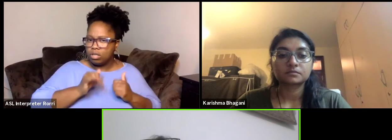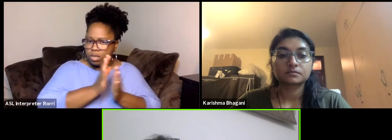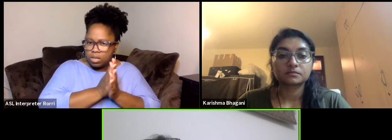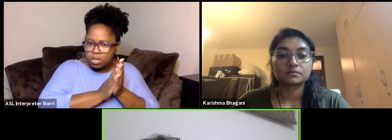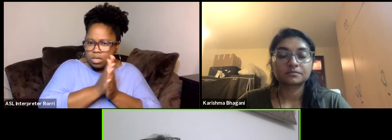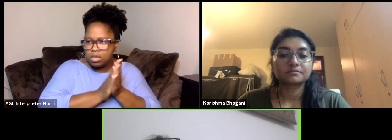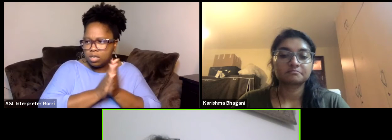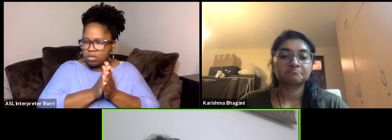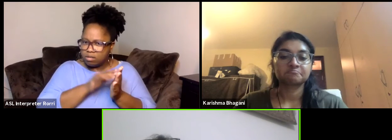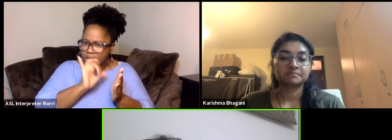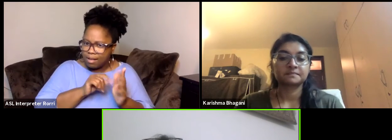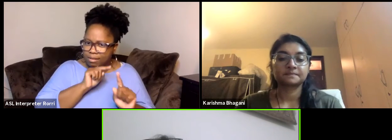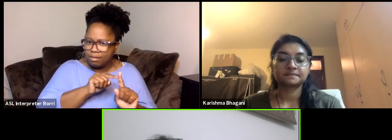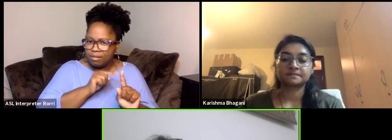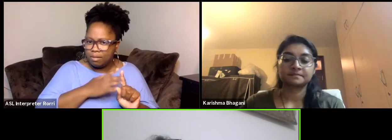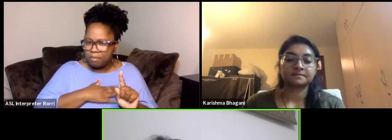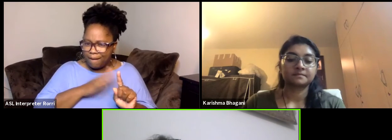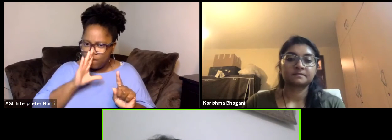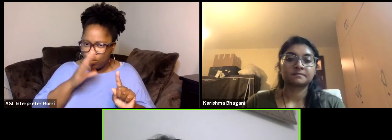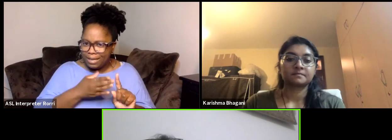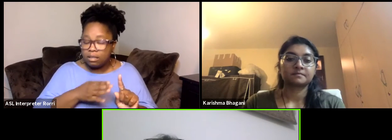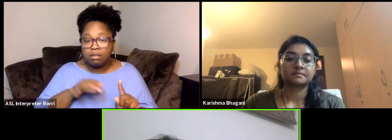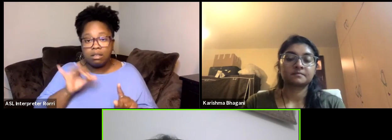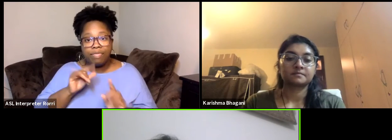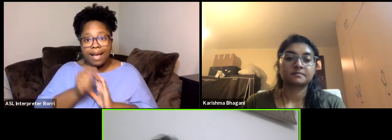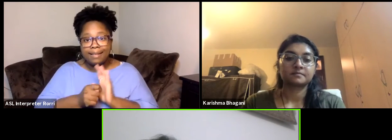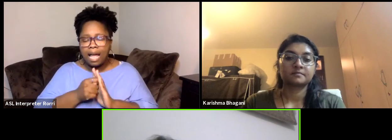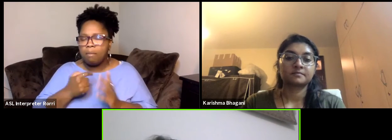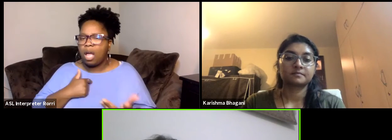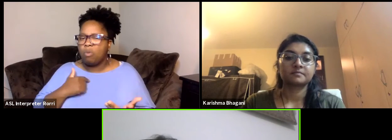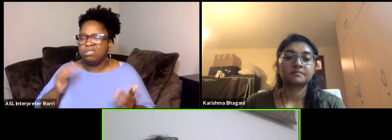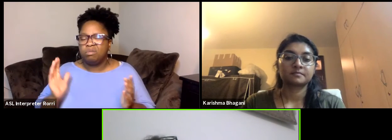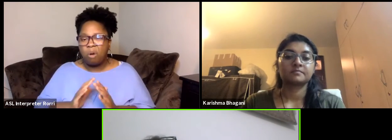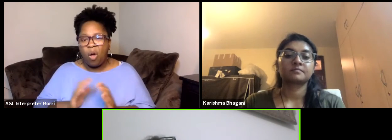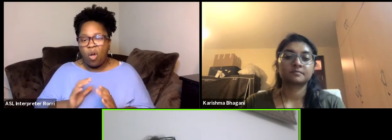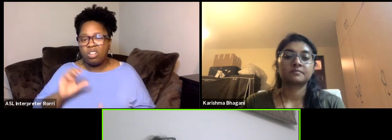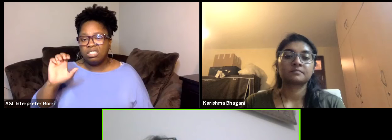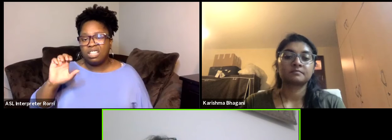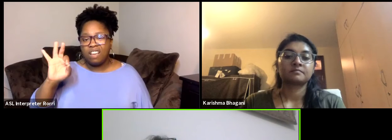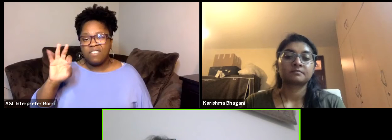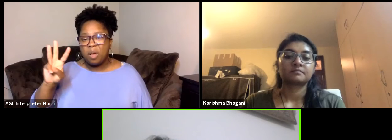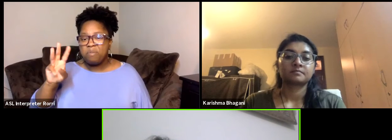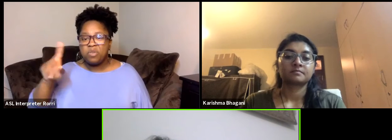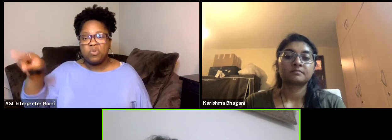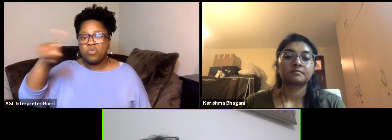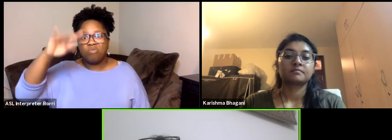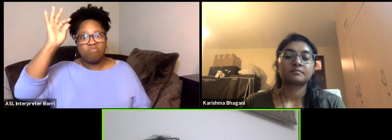At that time I was small, nobody knows CFW, nobody understands what I'm talking about and then okay